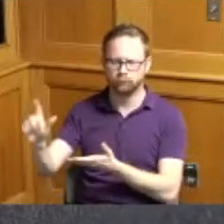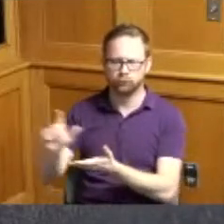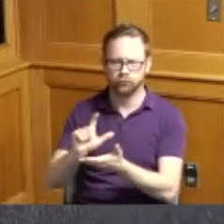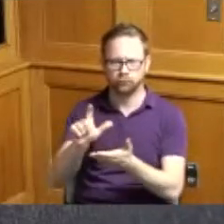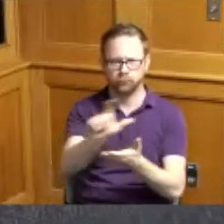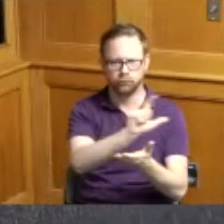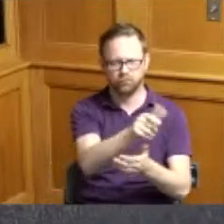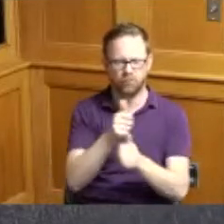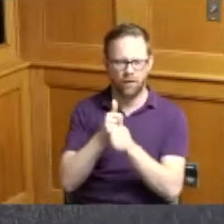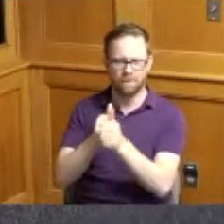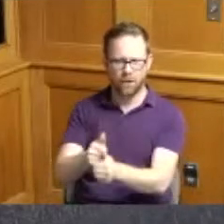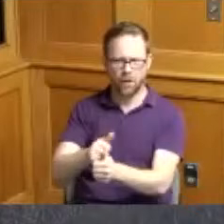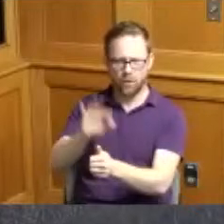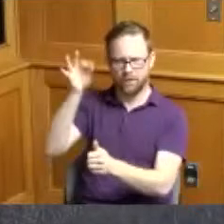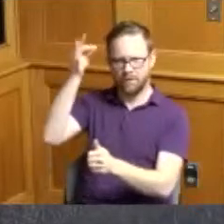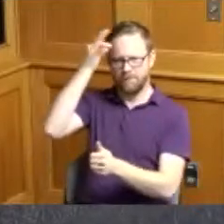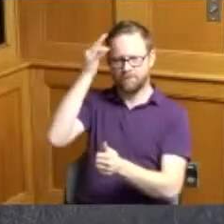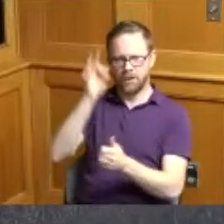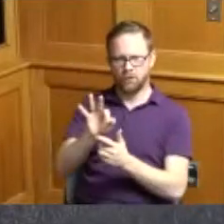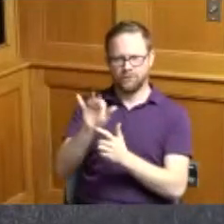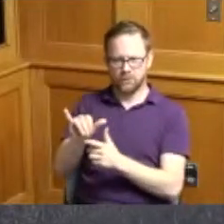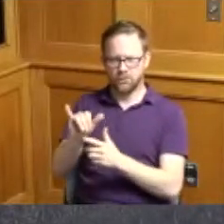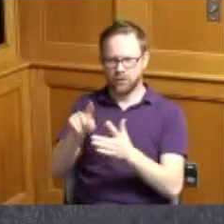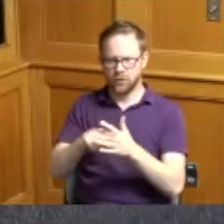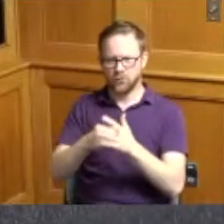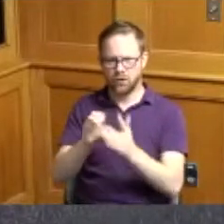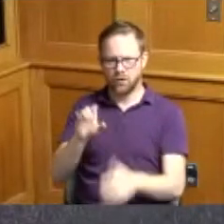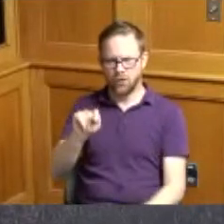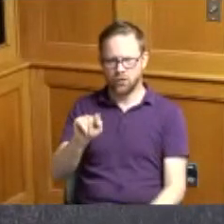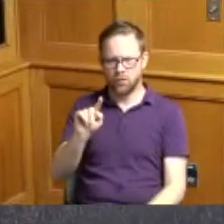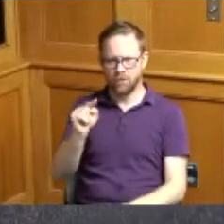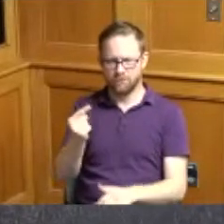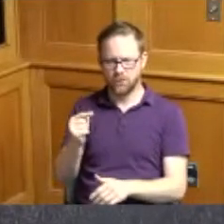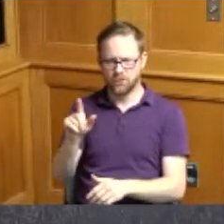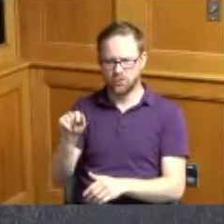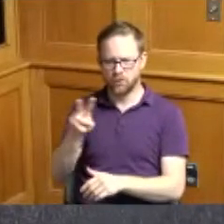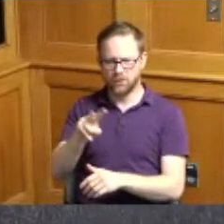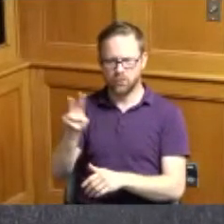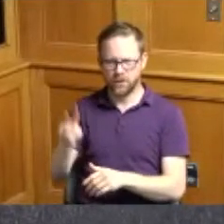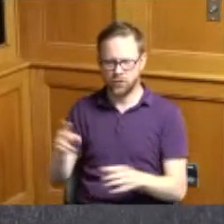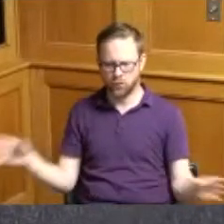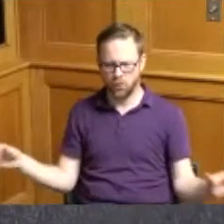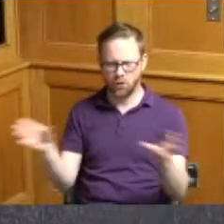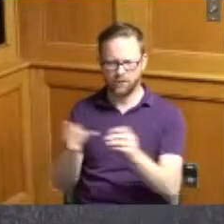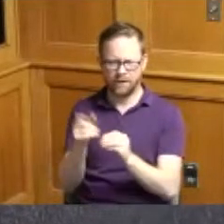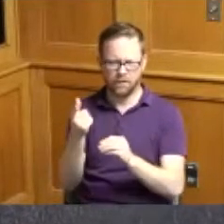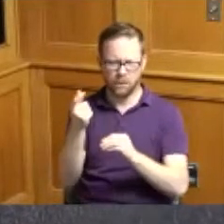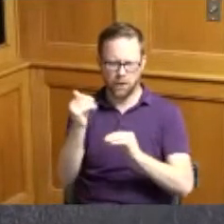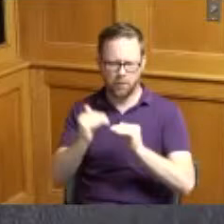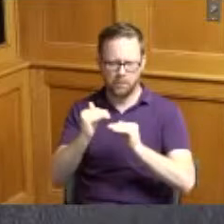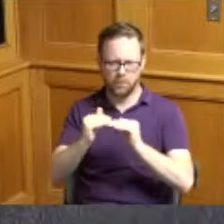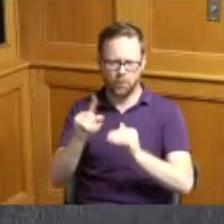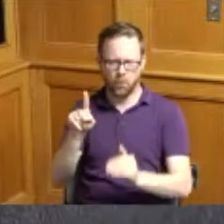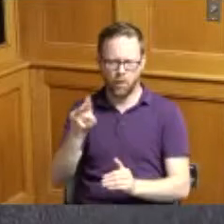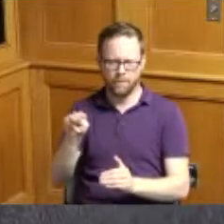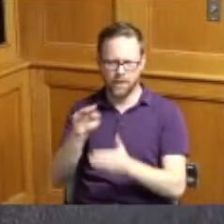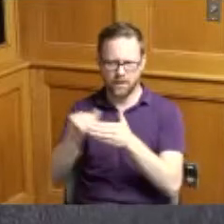year beginning October 1 2022 which is a total of a little over 1 million and I'll move down to